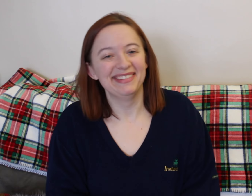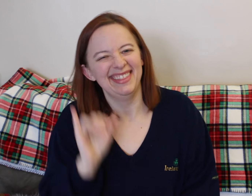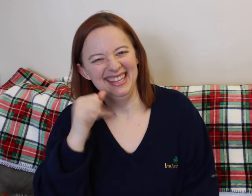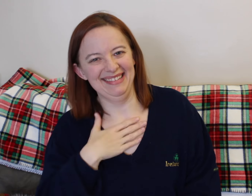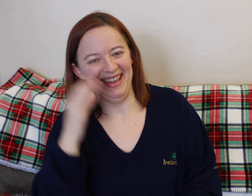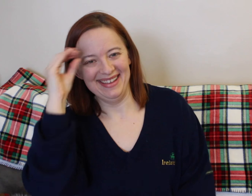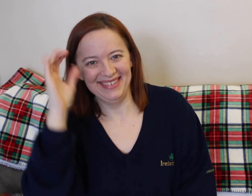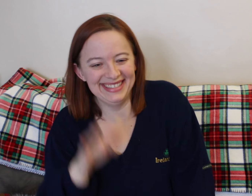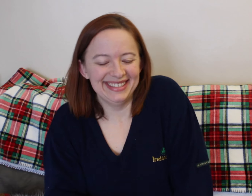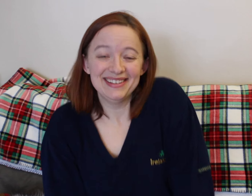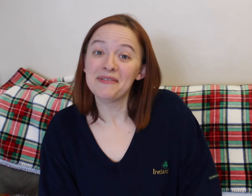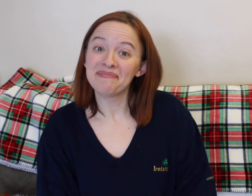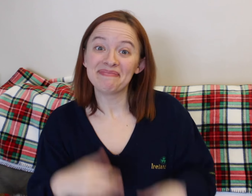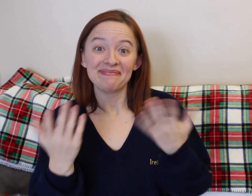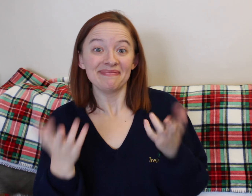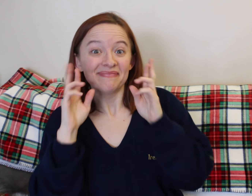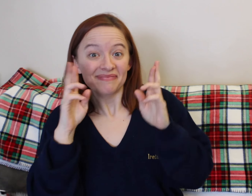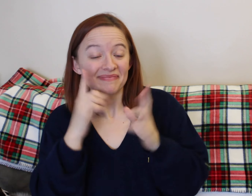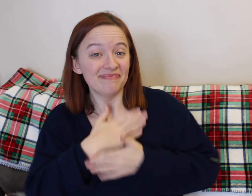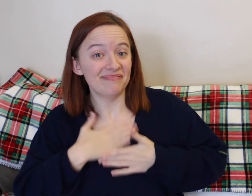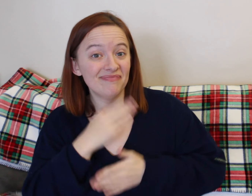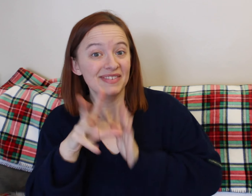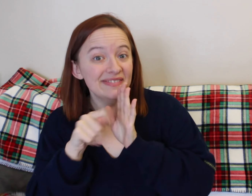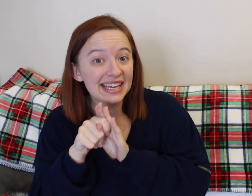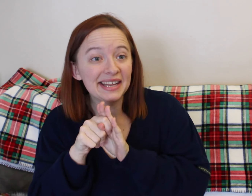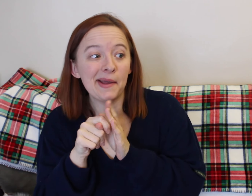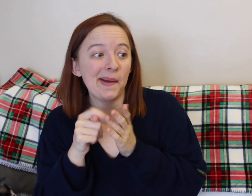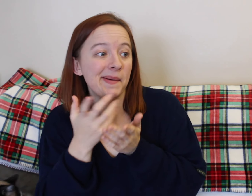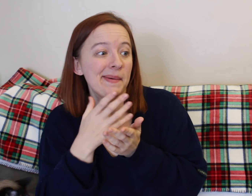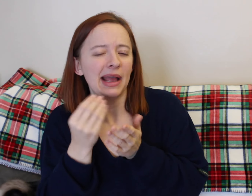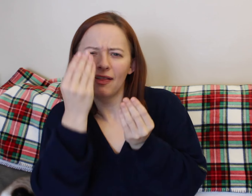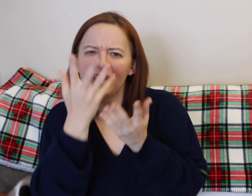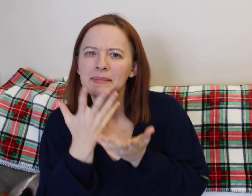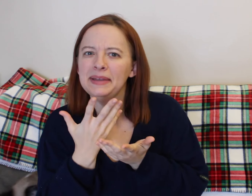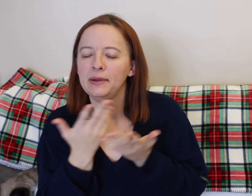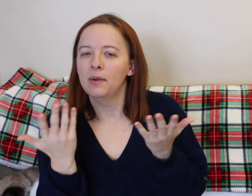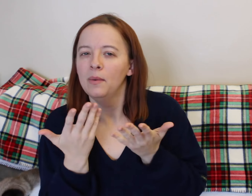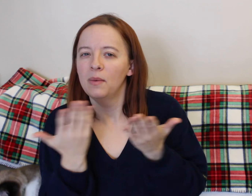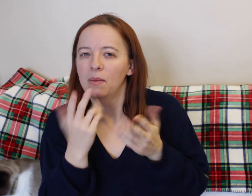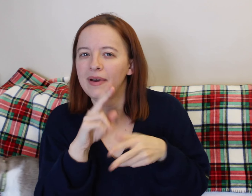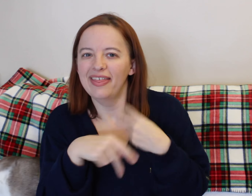You never know and sometimes it's just hard to leave them. So again, you just never know. Pack more than what you think.